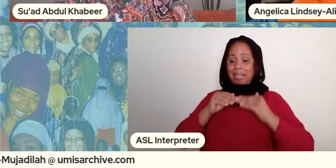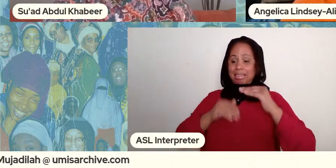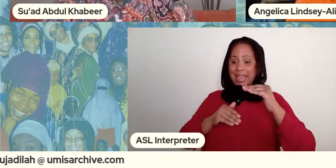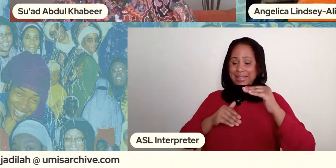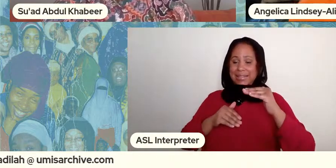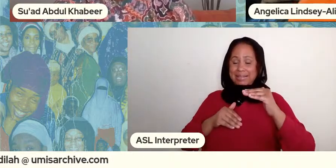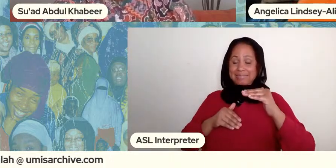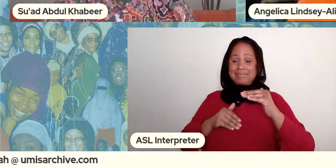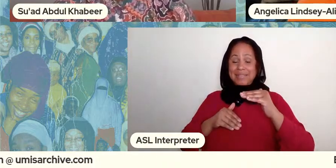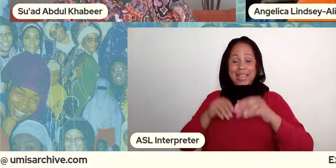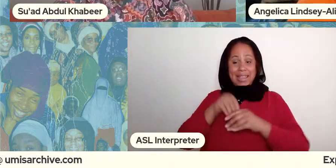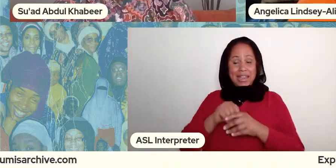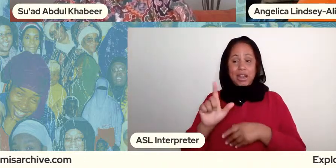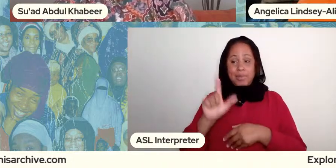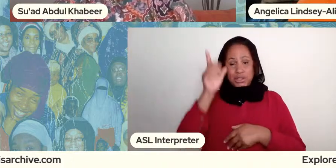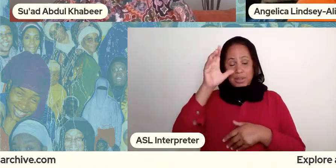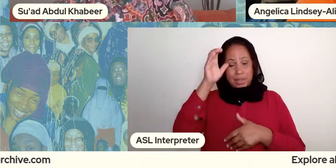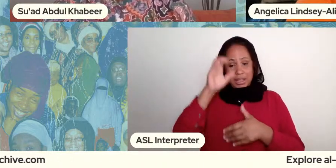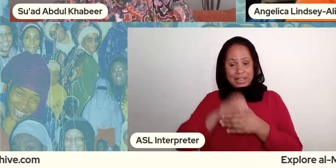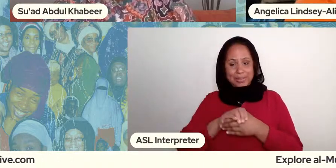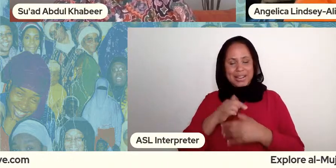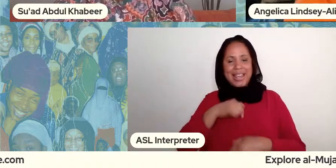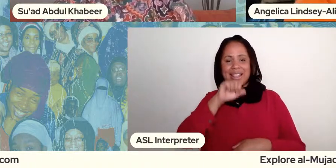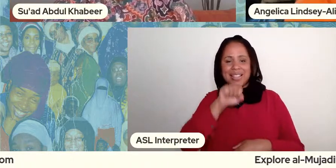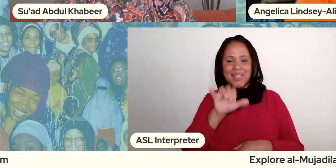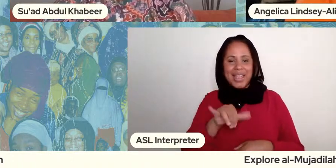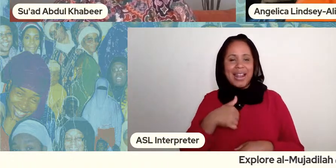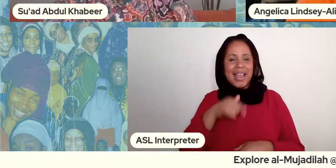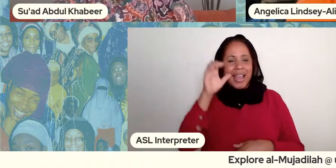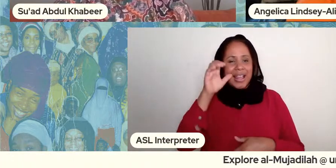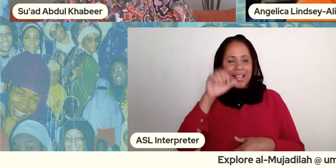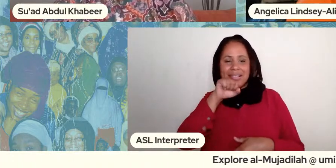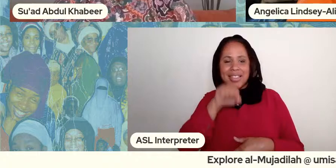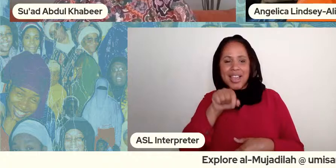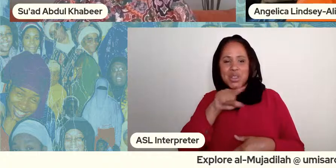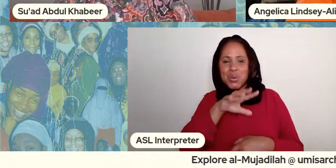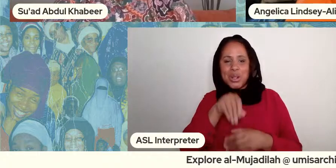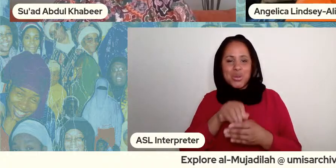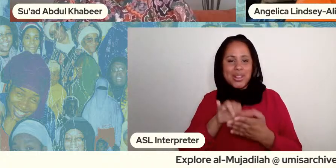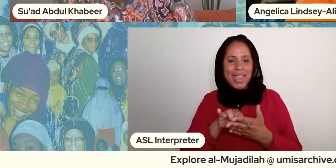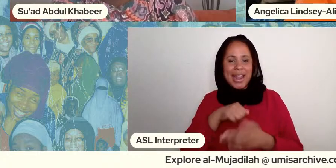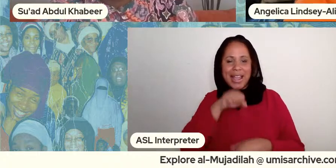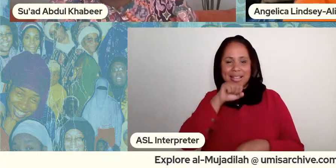and i love that i love that you included that and i love that picture it's just it's such a classic